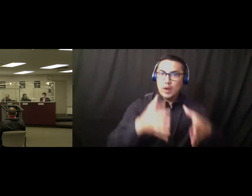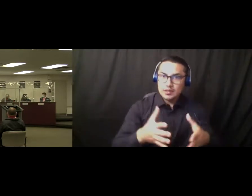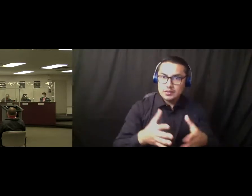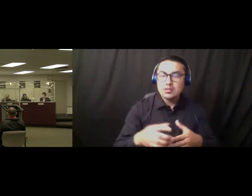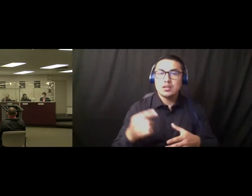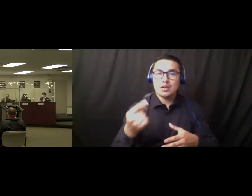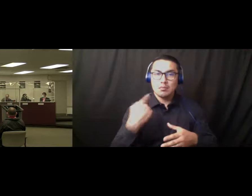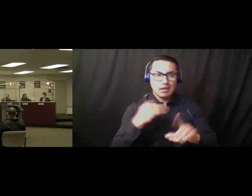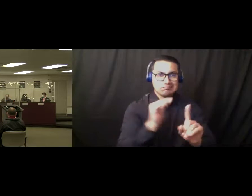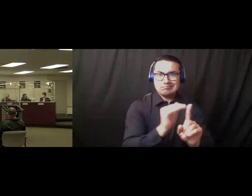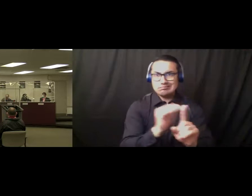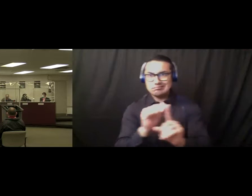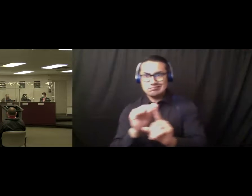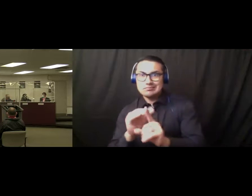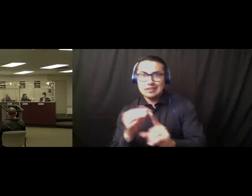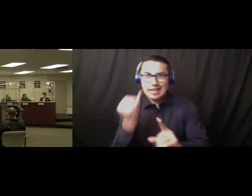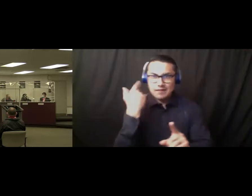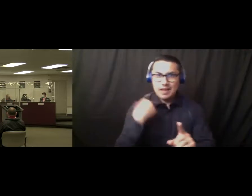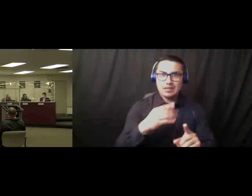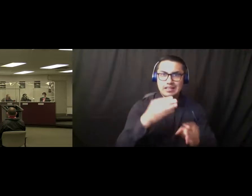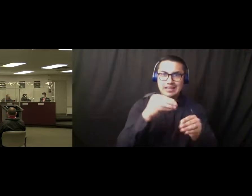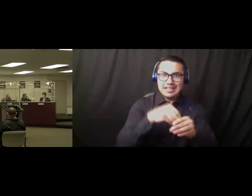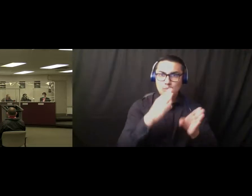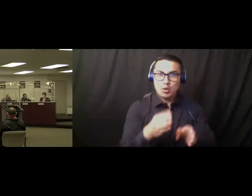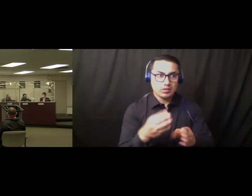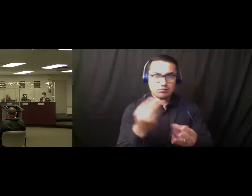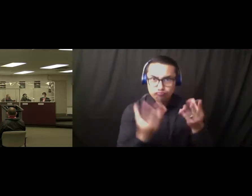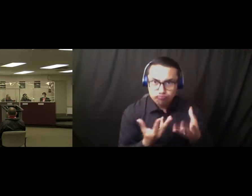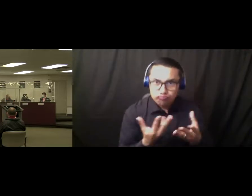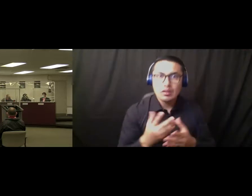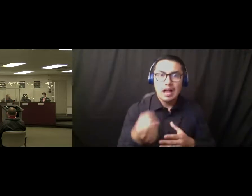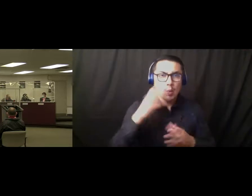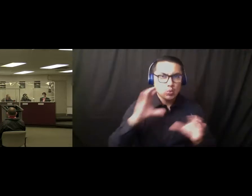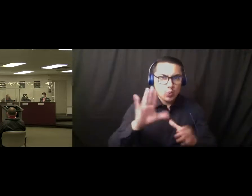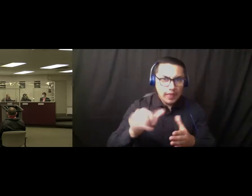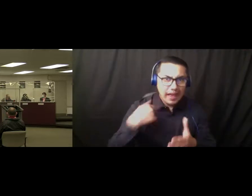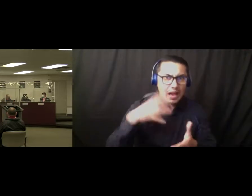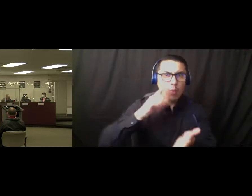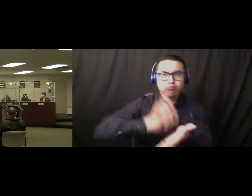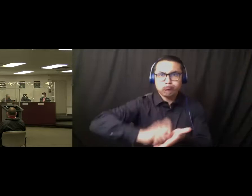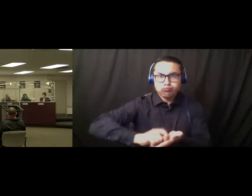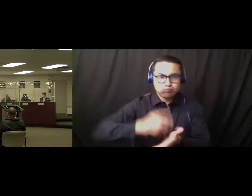to see if I can get in-person tour and then I'll be doing that and then noting down what I find and then relaying that back to the